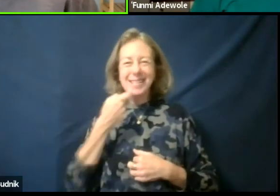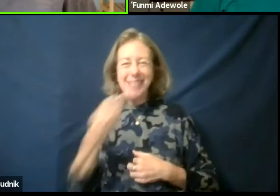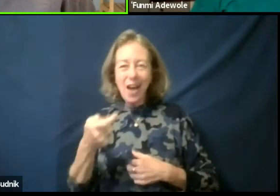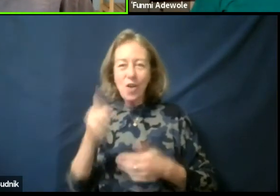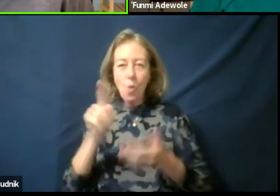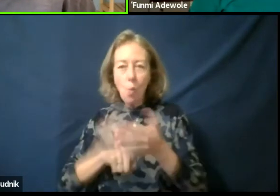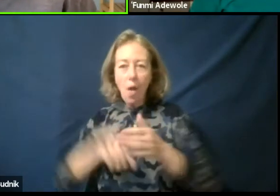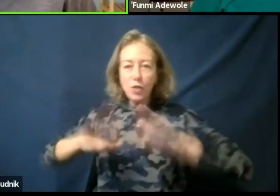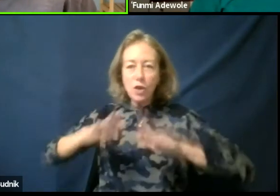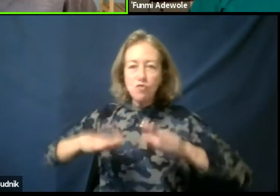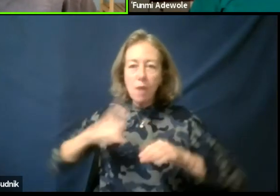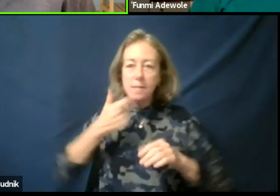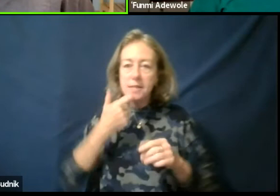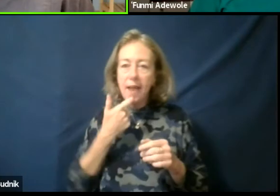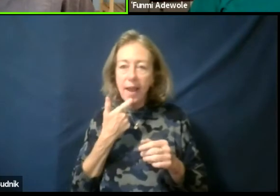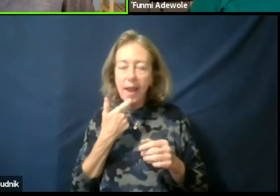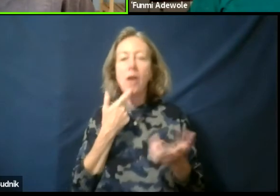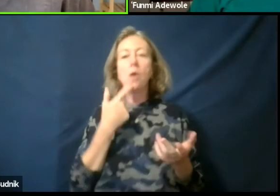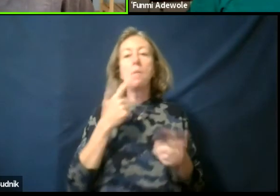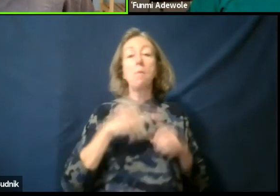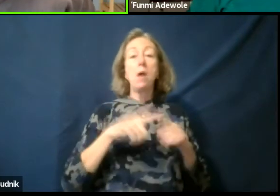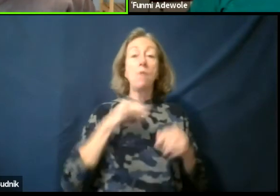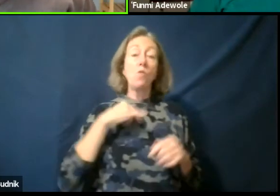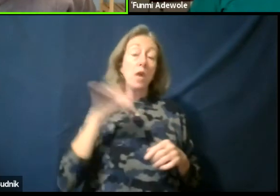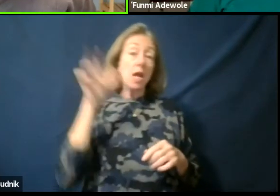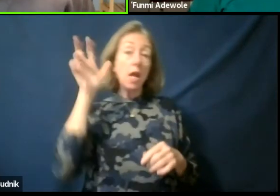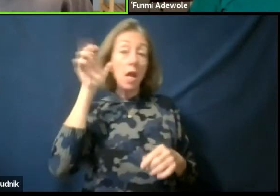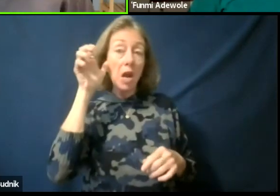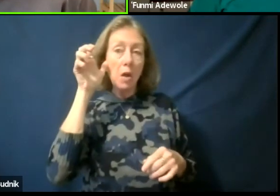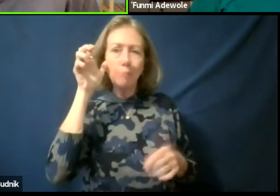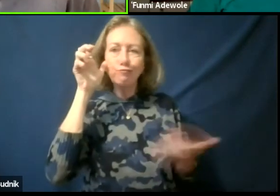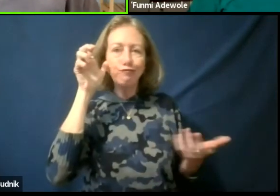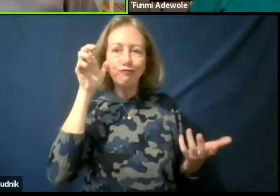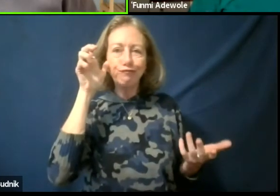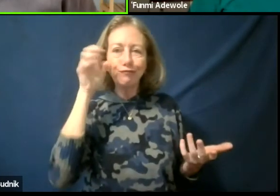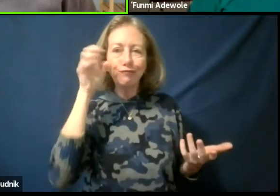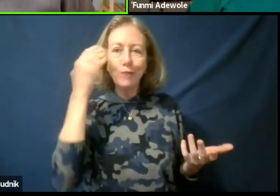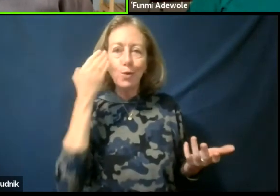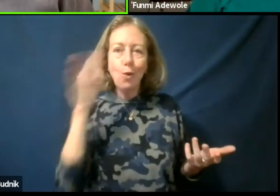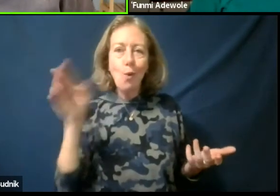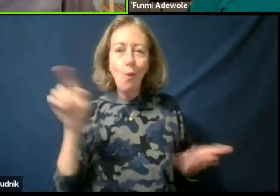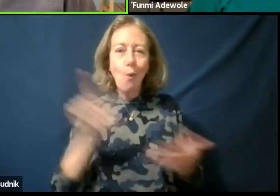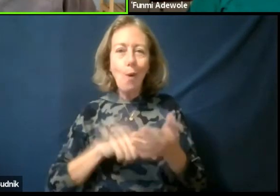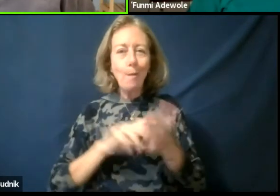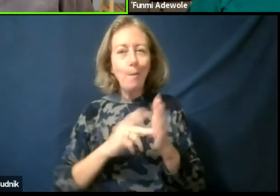And there are somethings that when you know we hear it he doesn't even know what it is because you know of that oral tradition